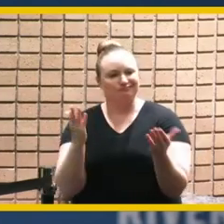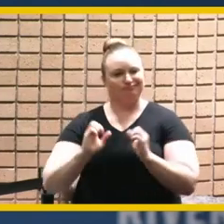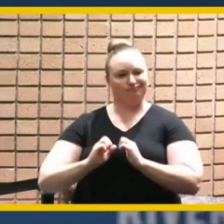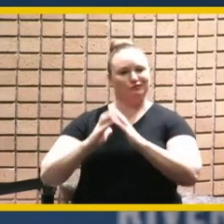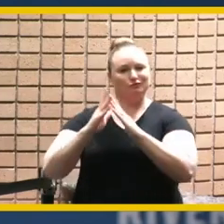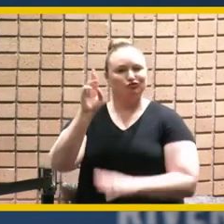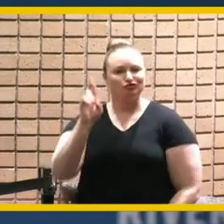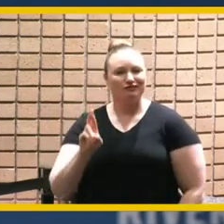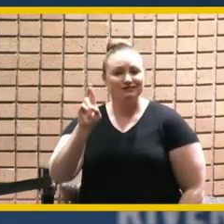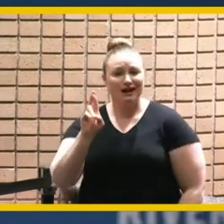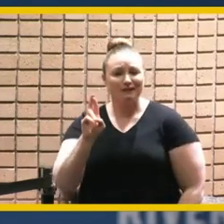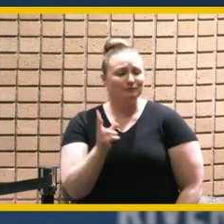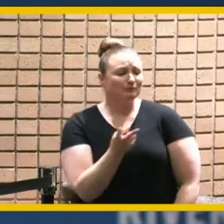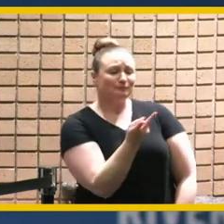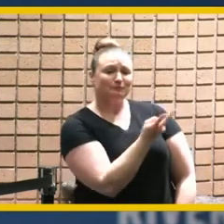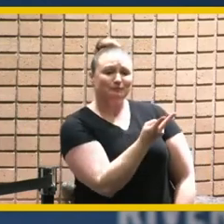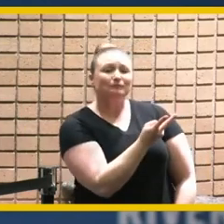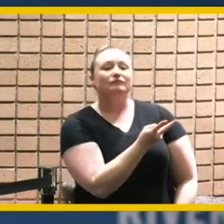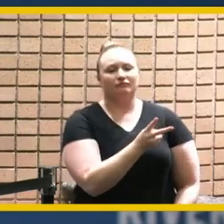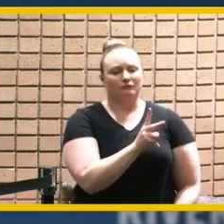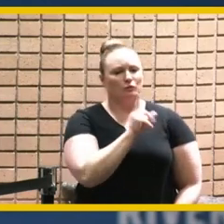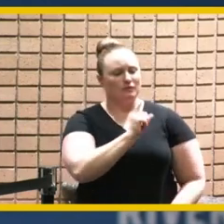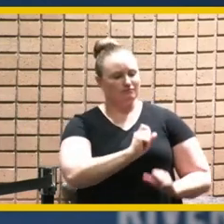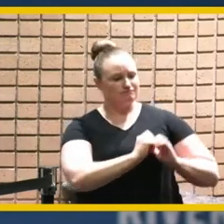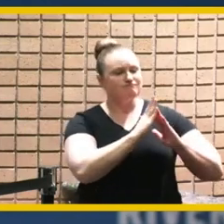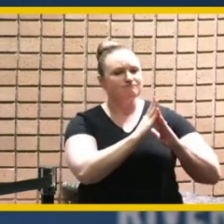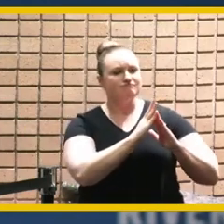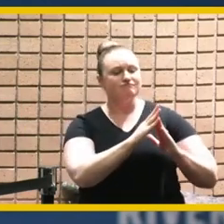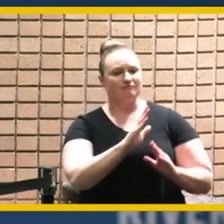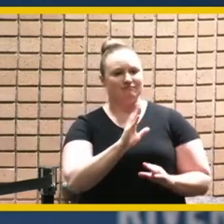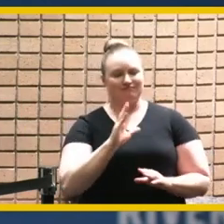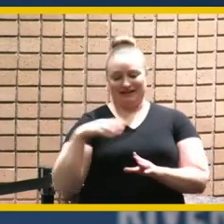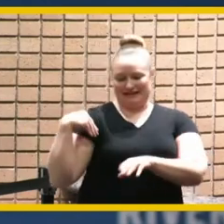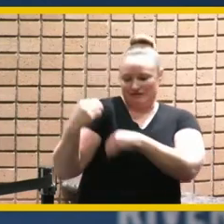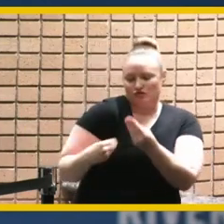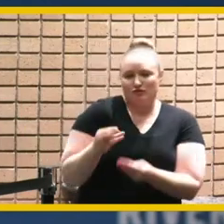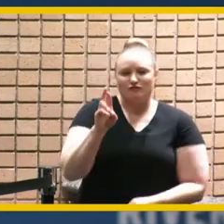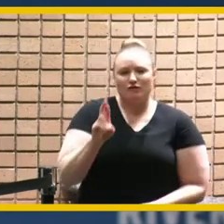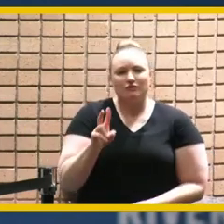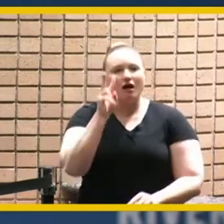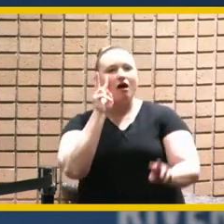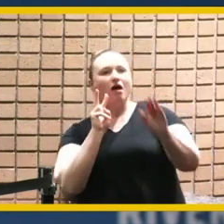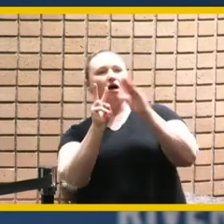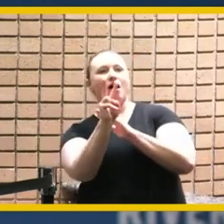the history of our community who had a vision for what the future might be and i'm so proud to have